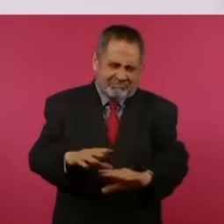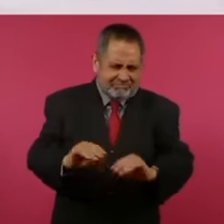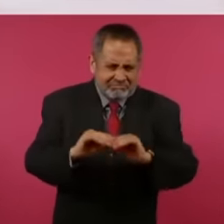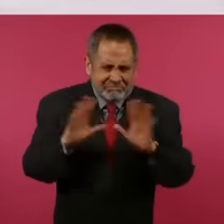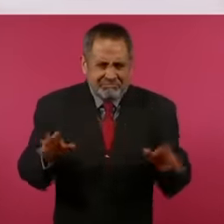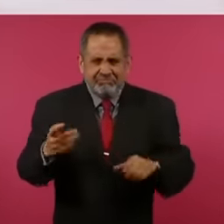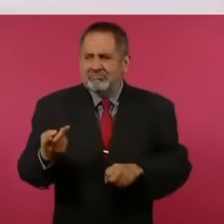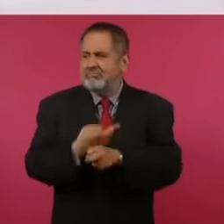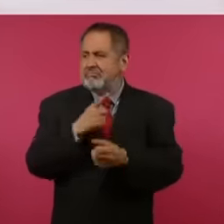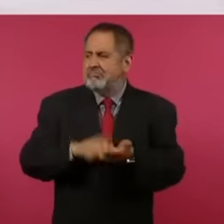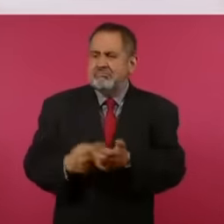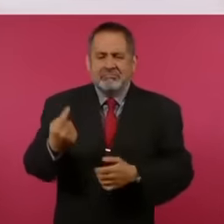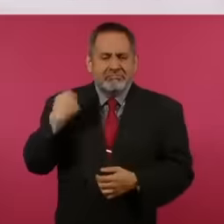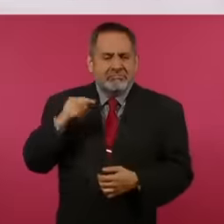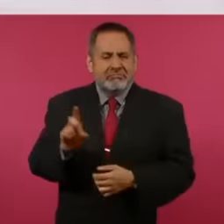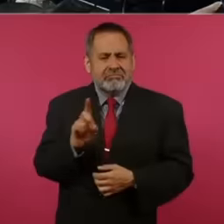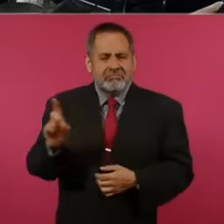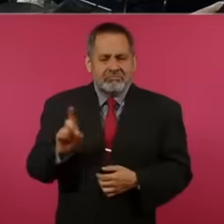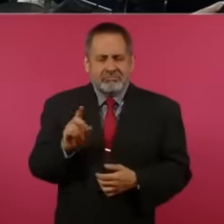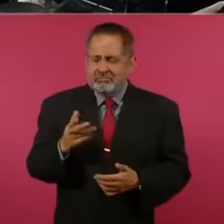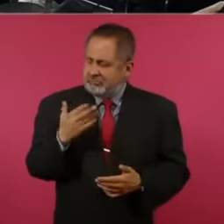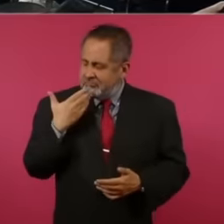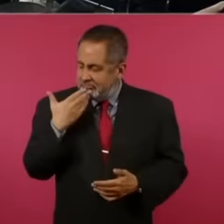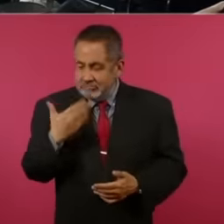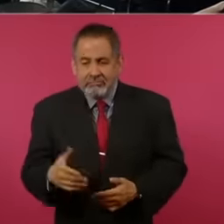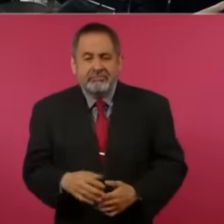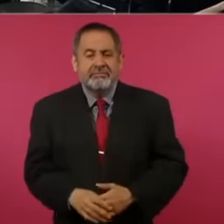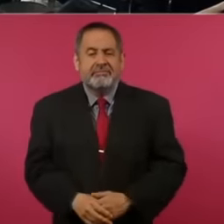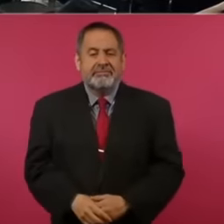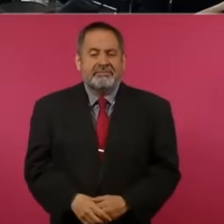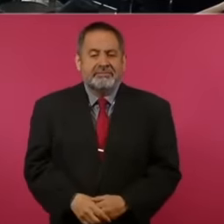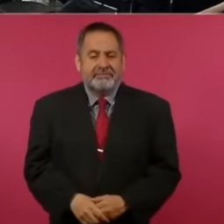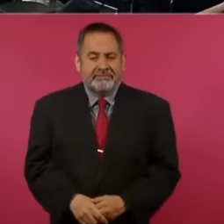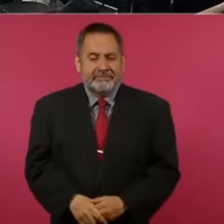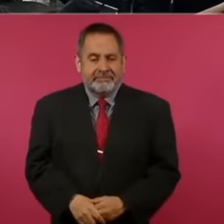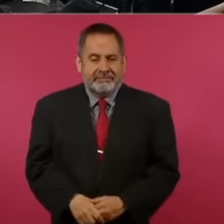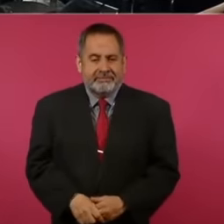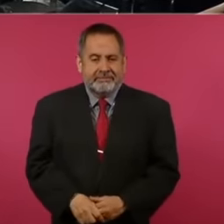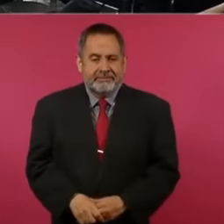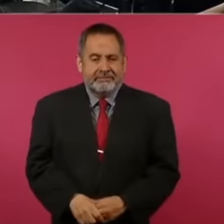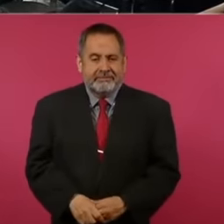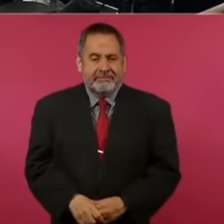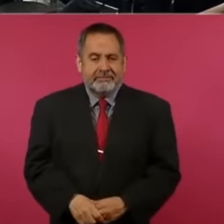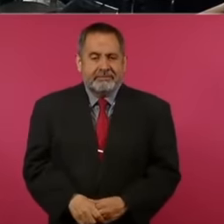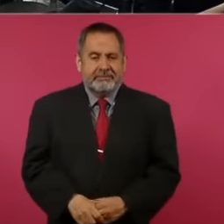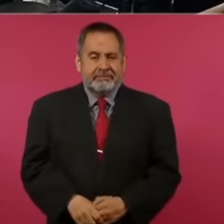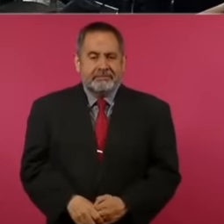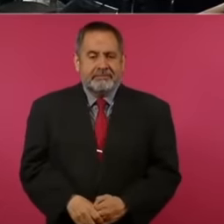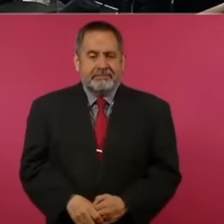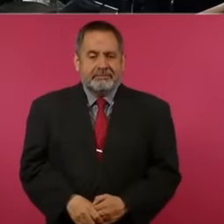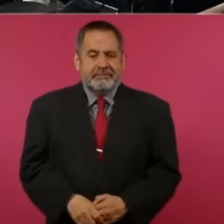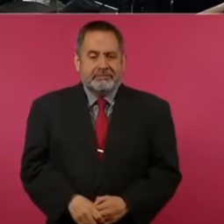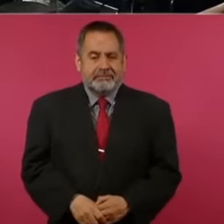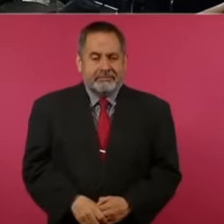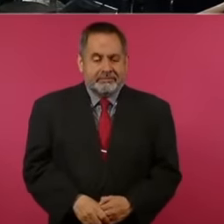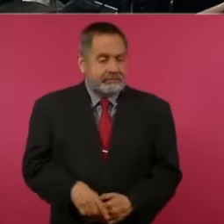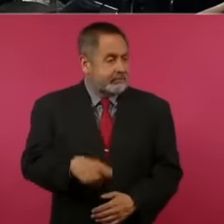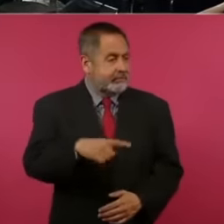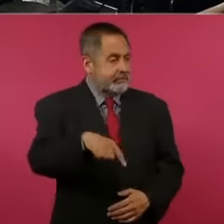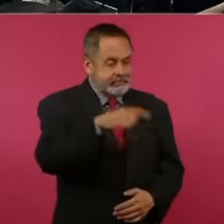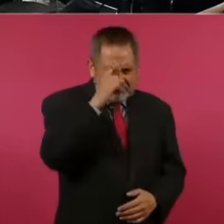happened on Sunday for those who are searching